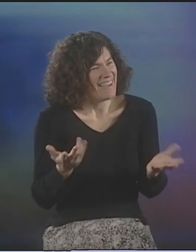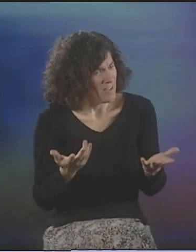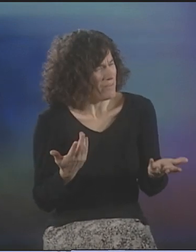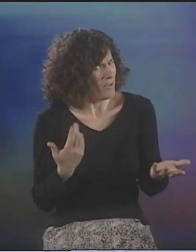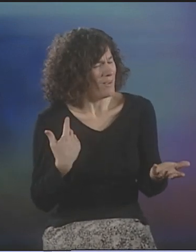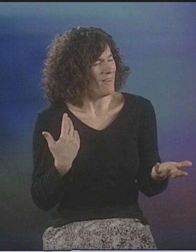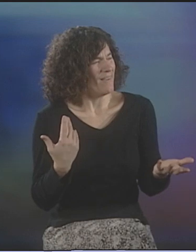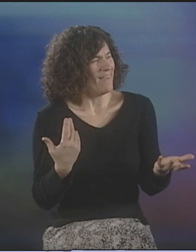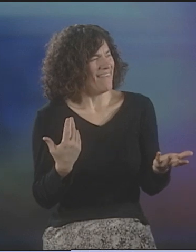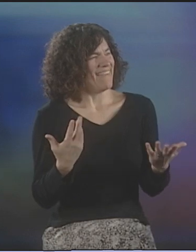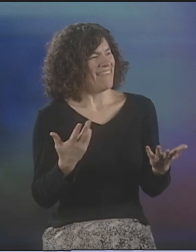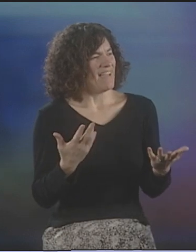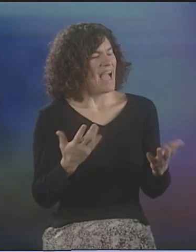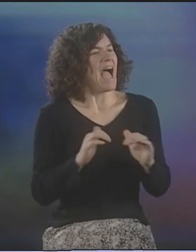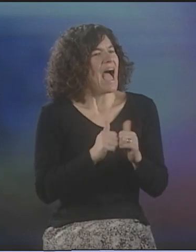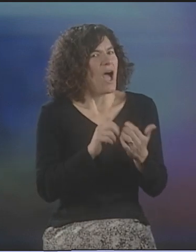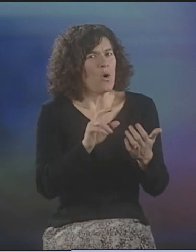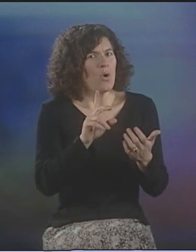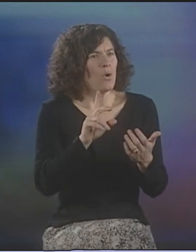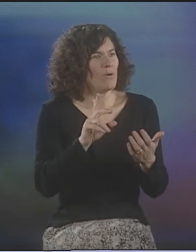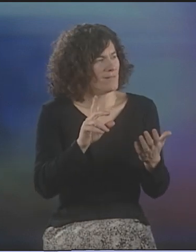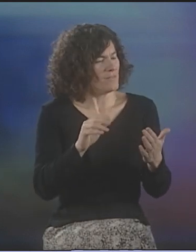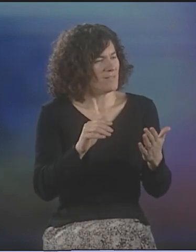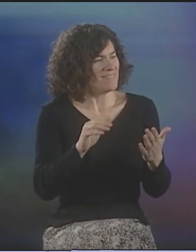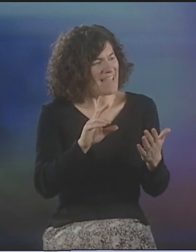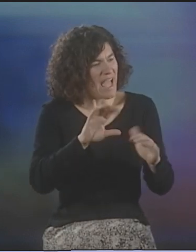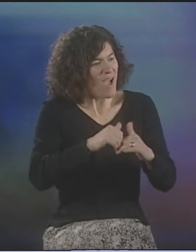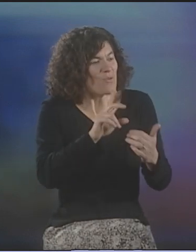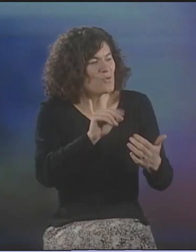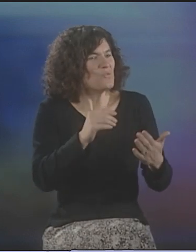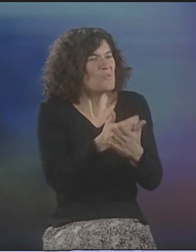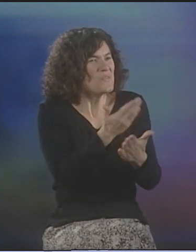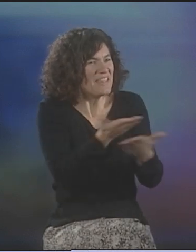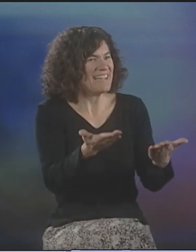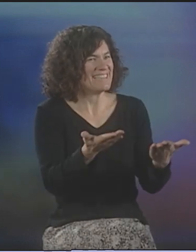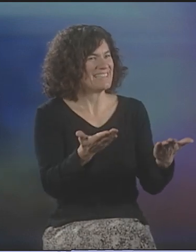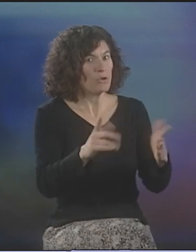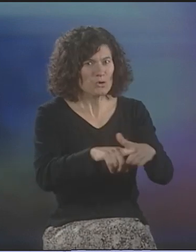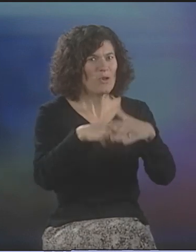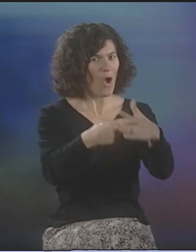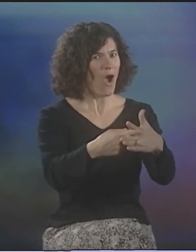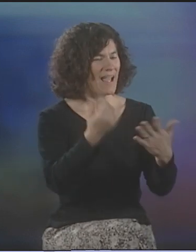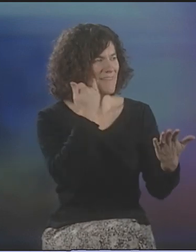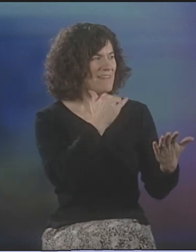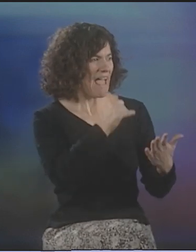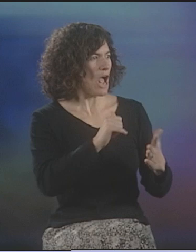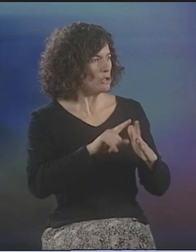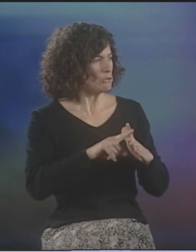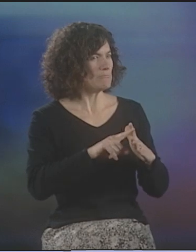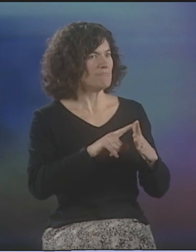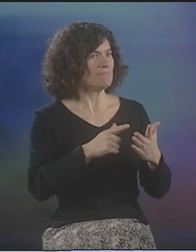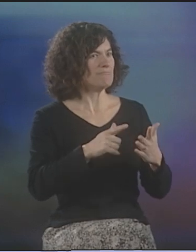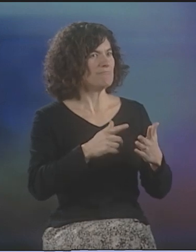SO, THE QUESTION IS, HOW DO WE DO A NEW THING? SOMEBODY ALWAYS HAS TO START THIS NEW ENTERPRISE